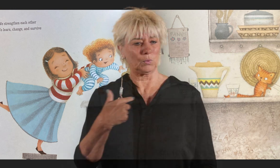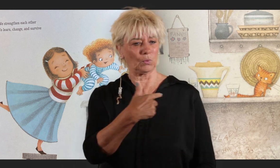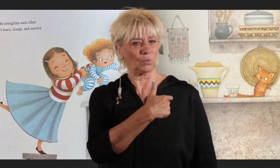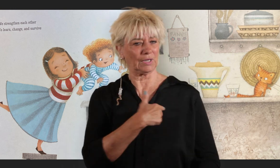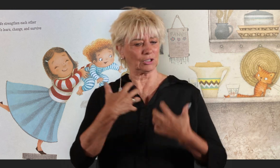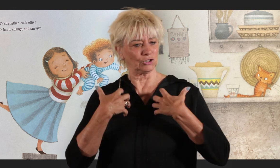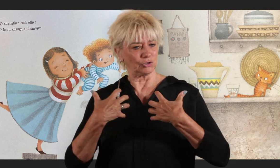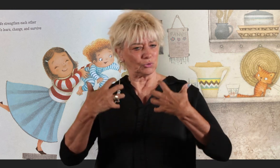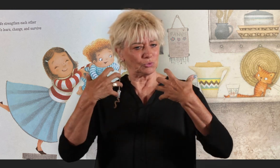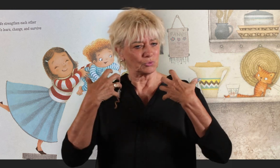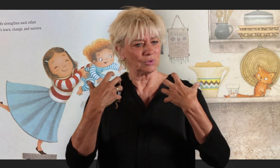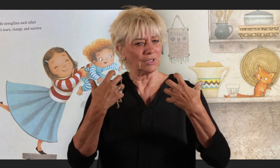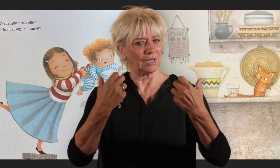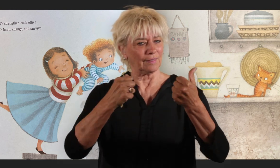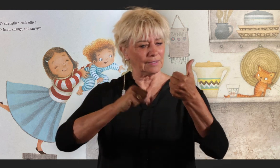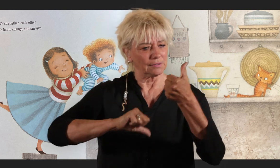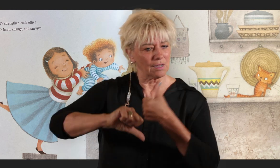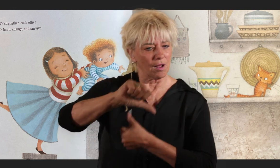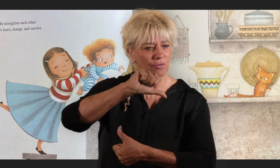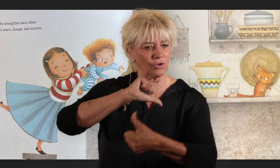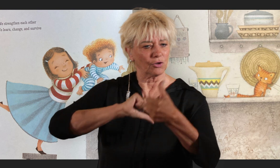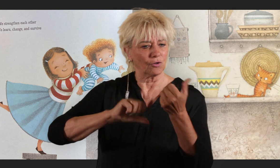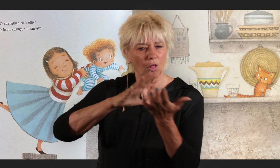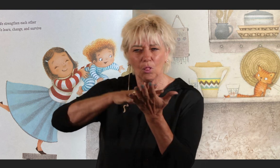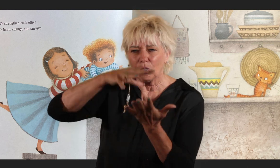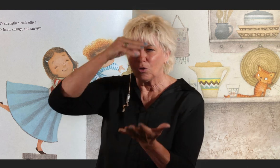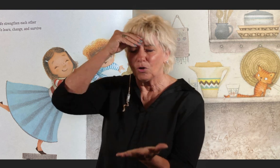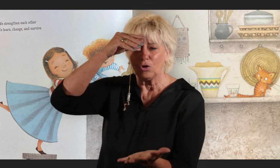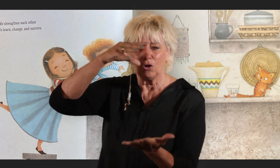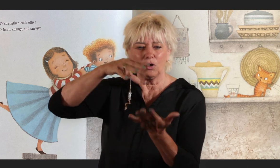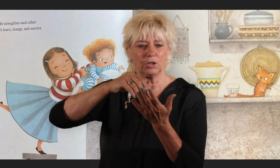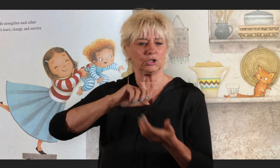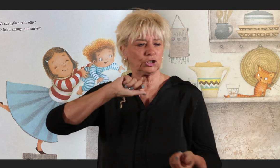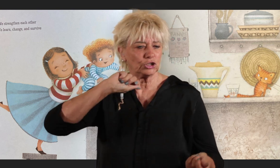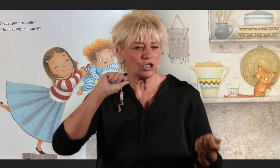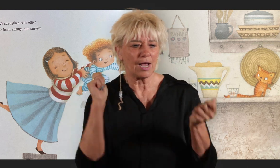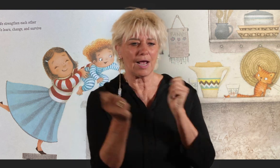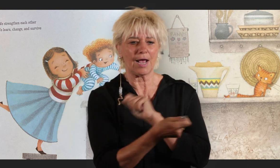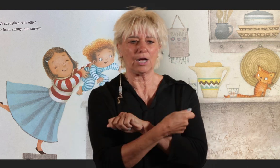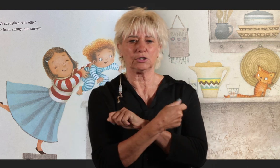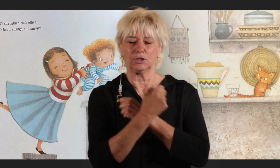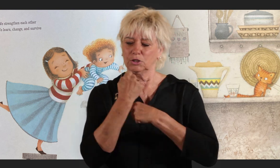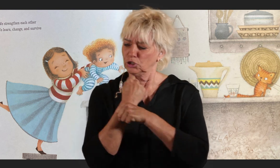We strengthen each other To learn, change, and survive